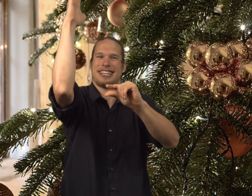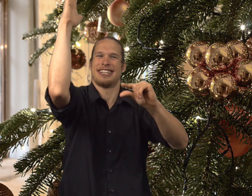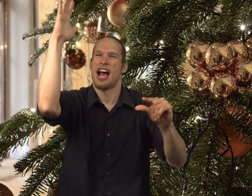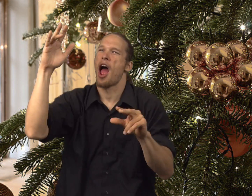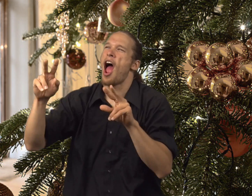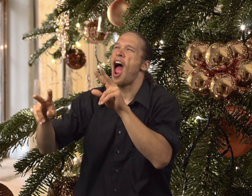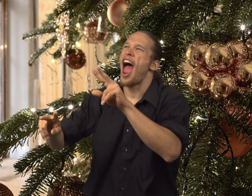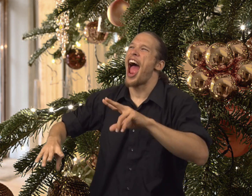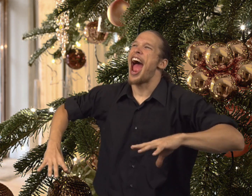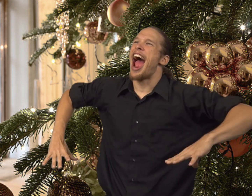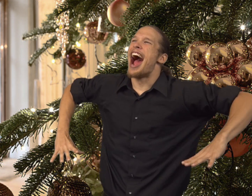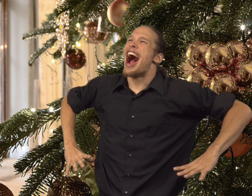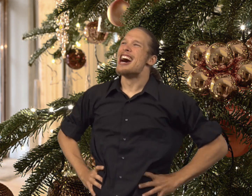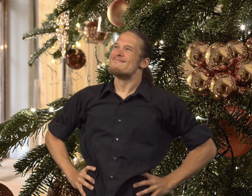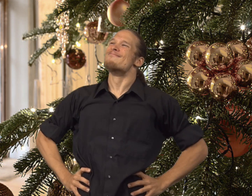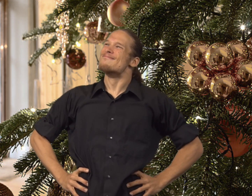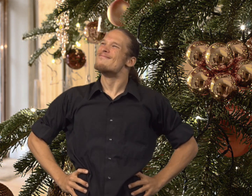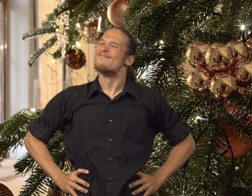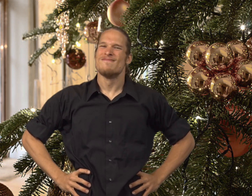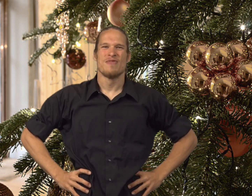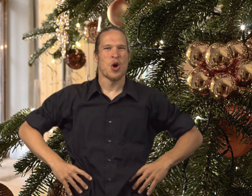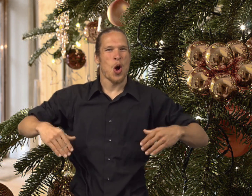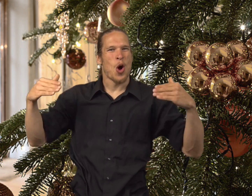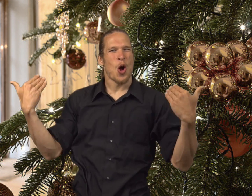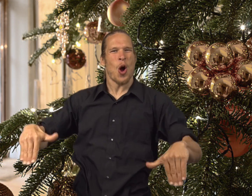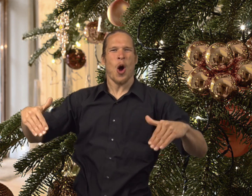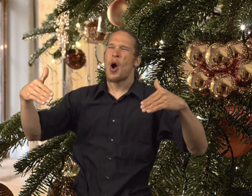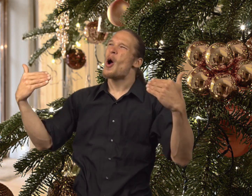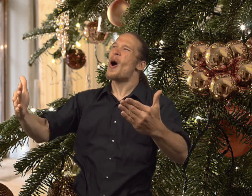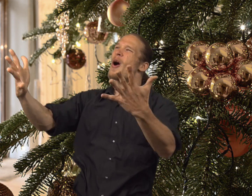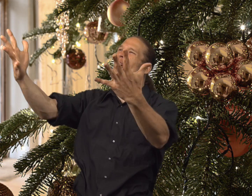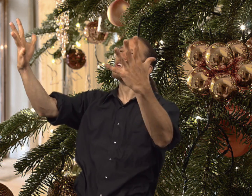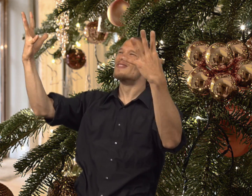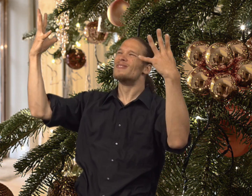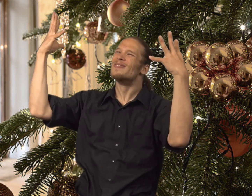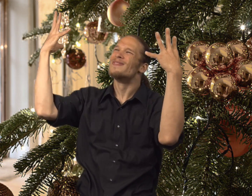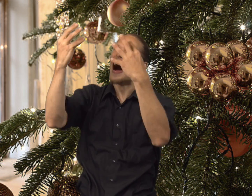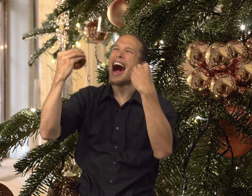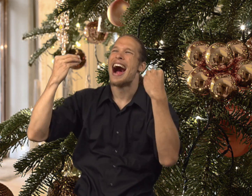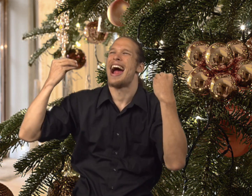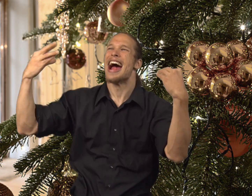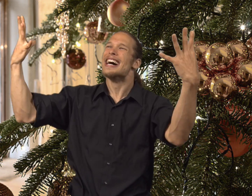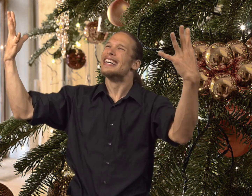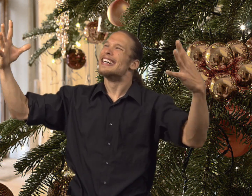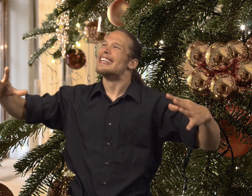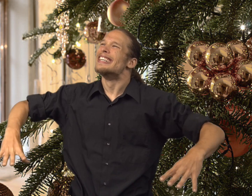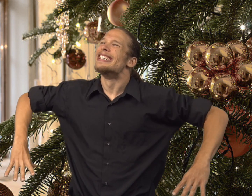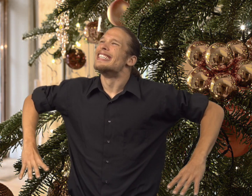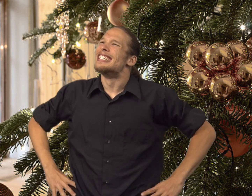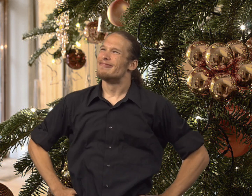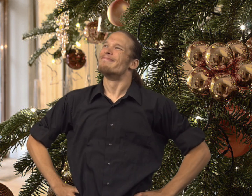And then the mouse climbed off of the tree and said, "Yeah, wow, it's so beautiful."